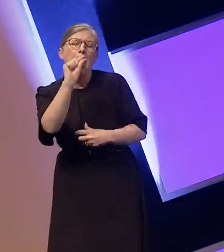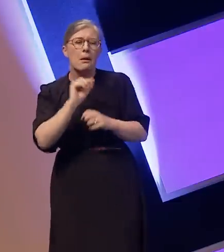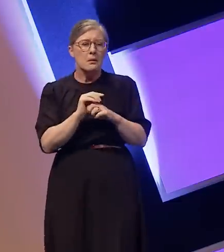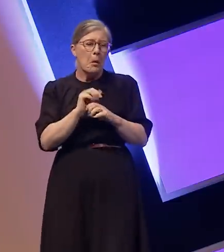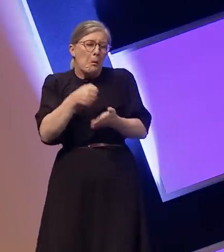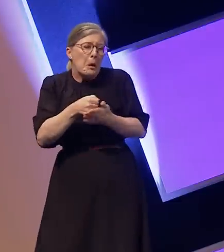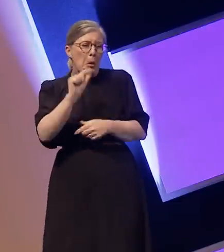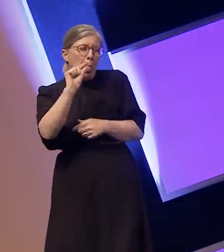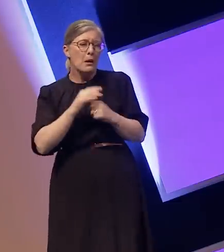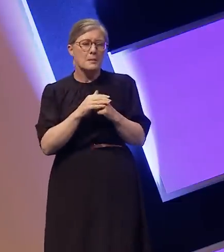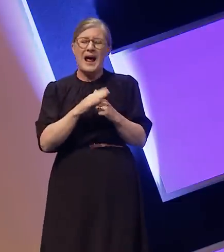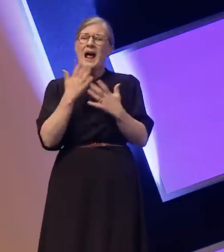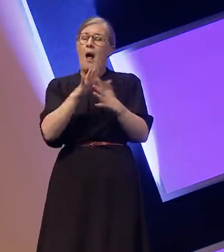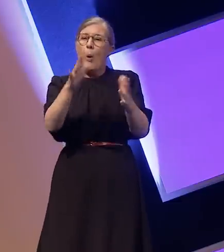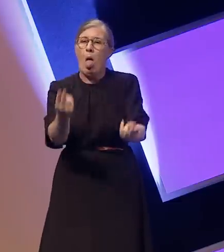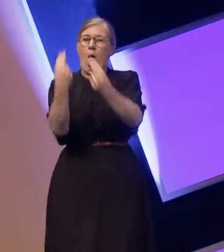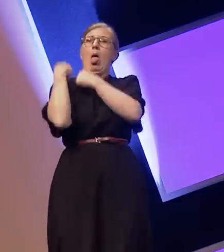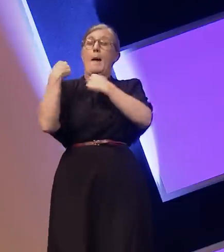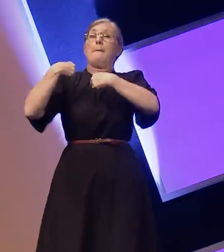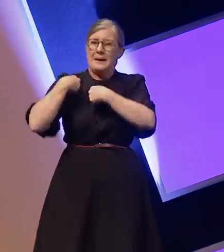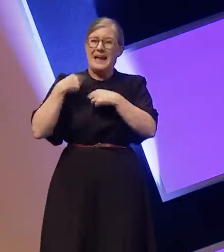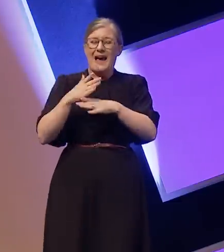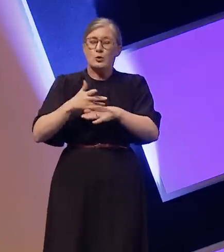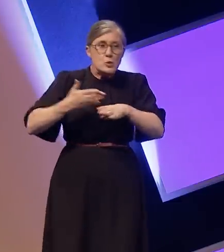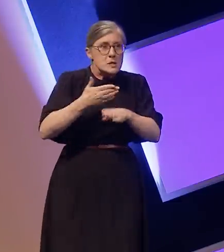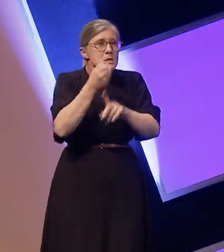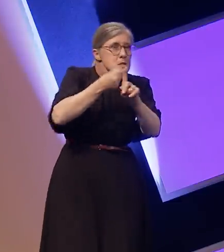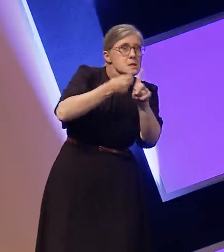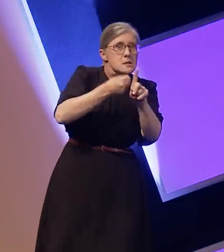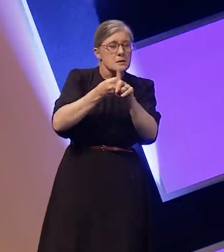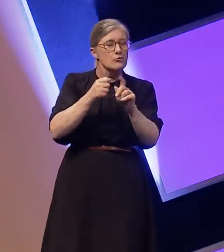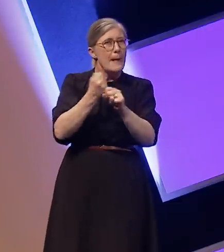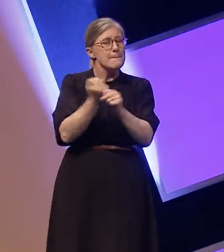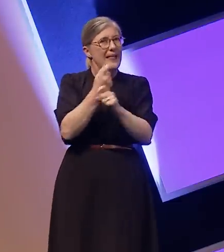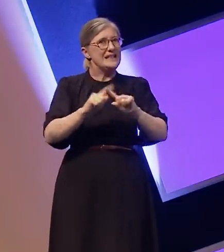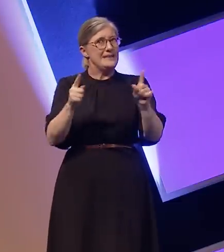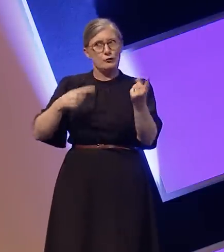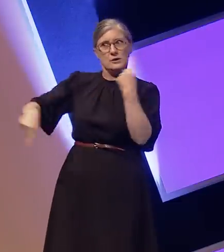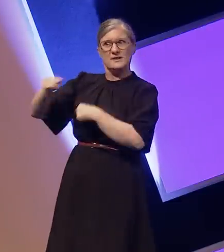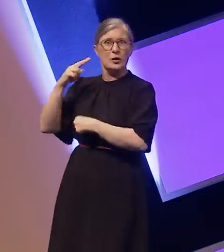me to make the difference for my community and it's very tiring. I don't know if anyone's going